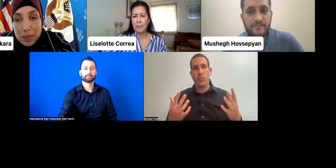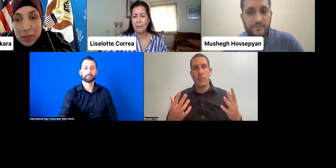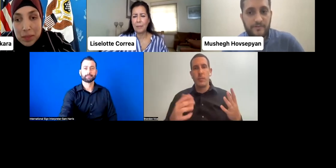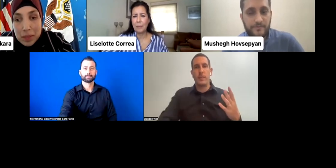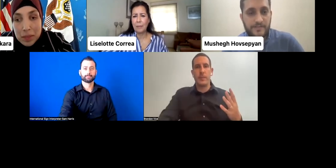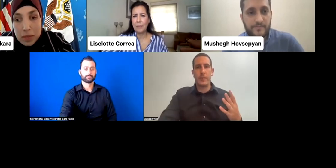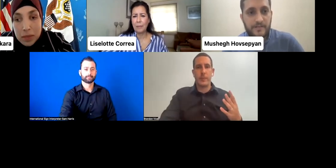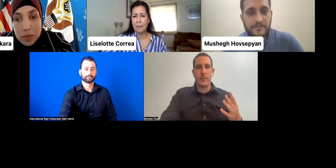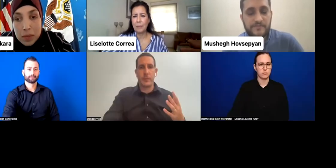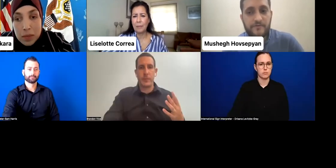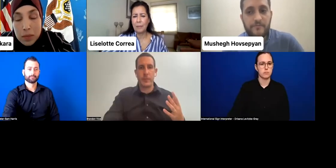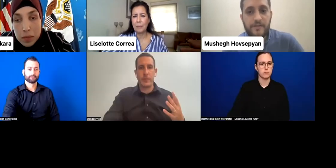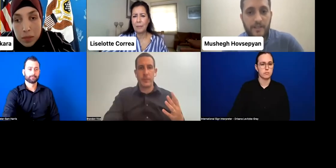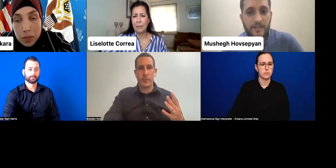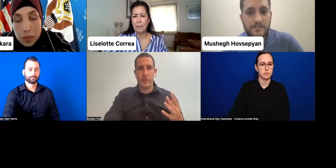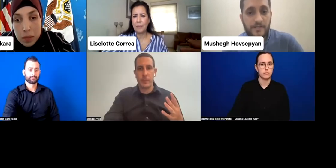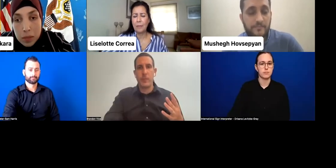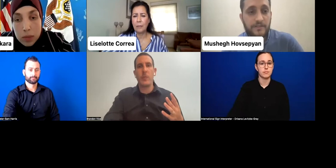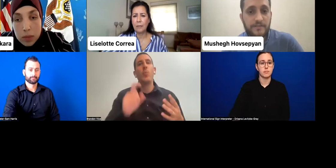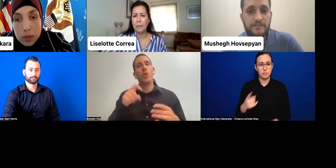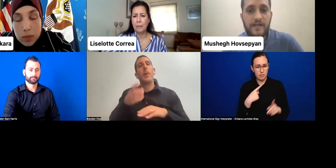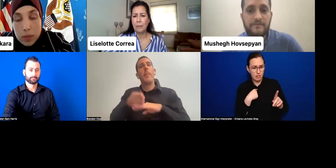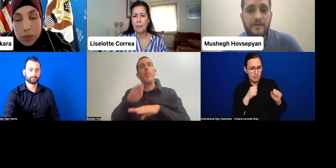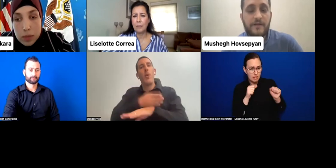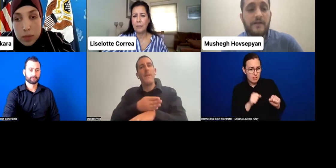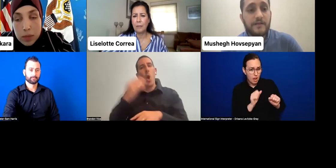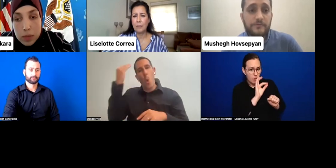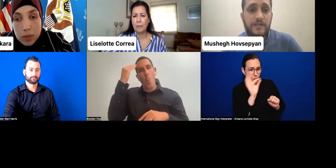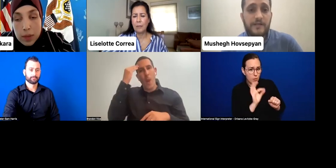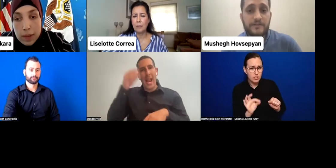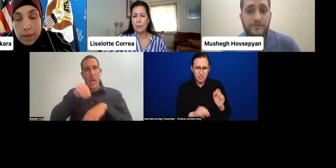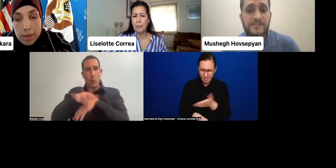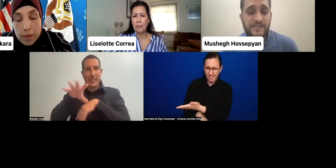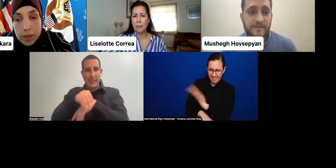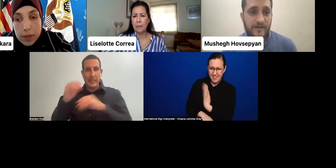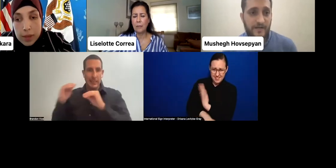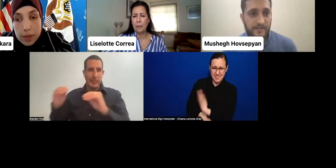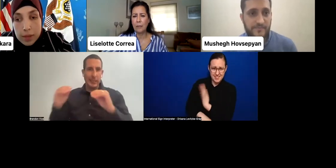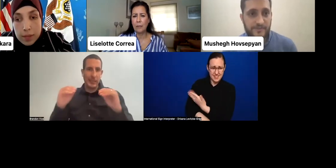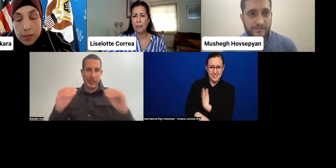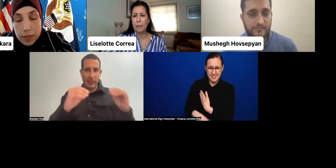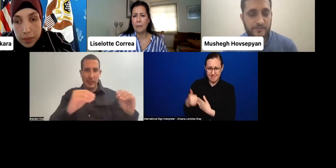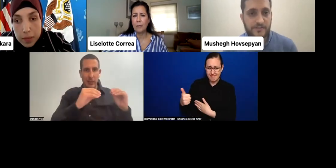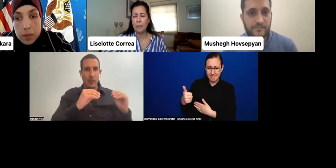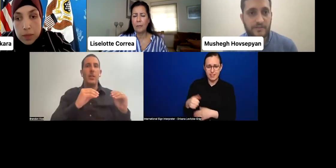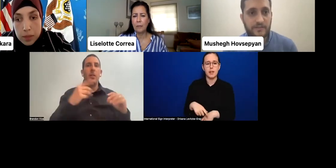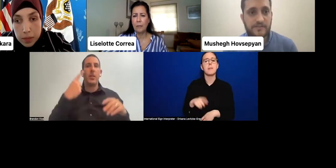people with disabilities from engaging in political life, including address stigma against persons with disabilities.